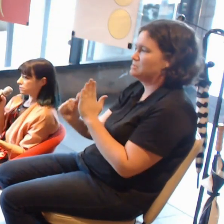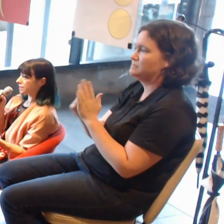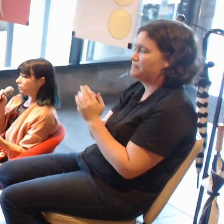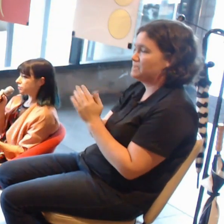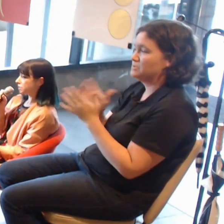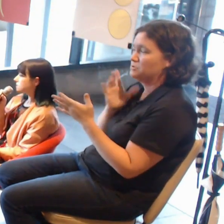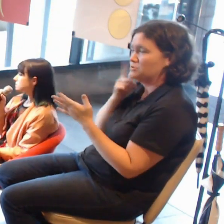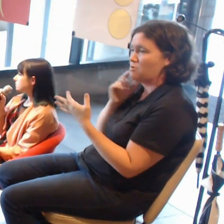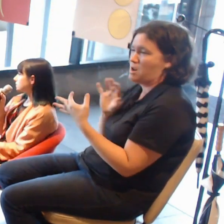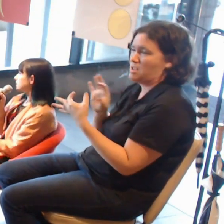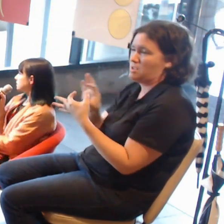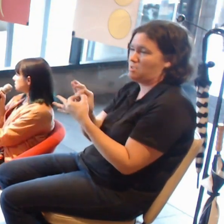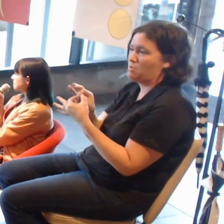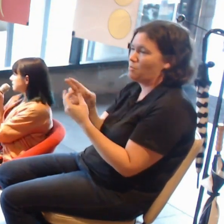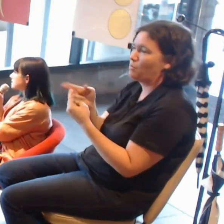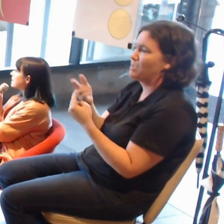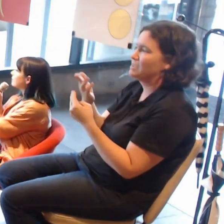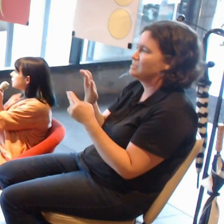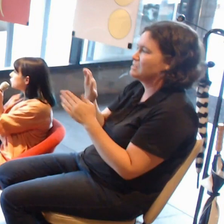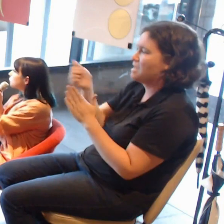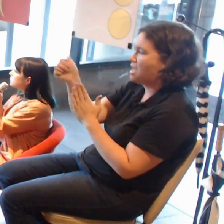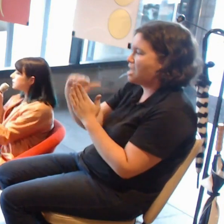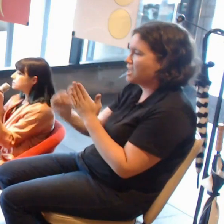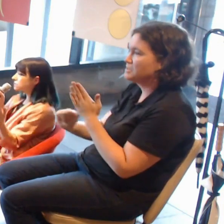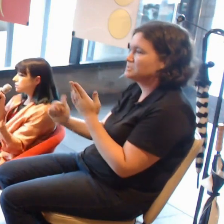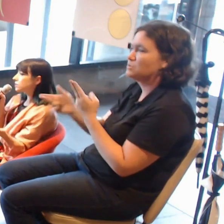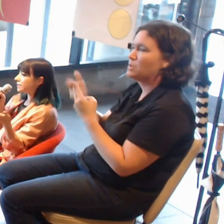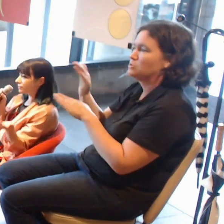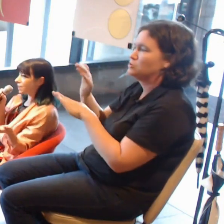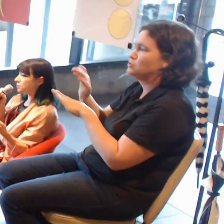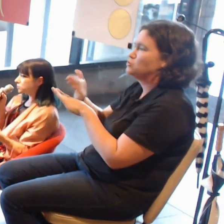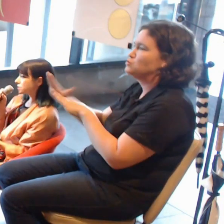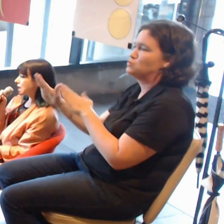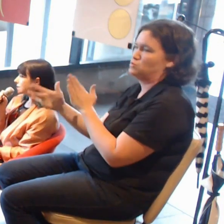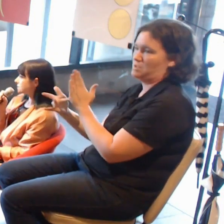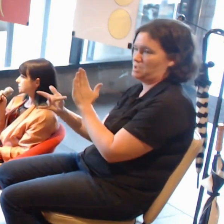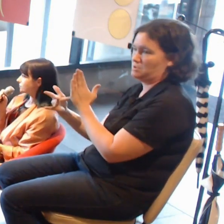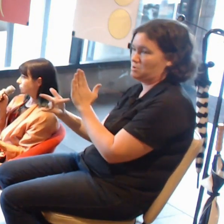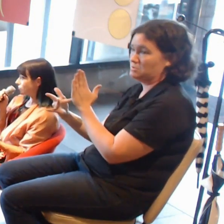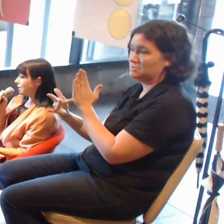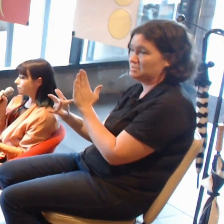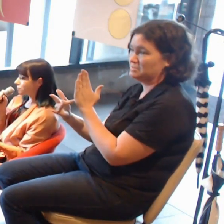not that this is necessarily new but it is newly available to artists for creative purposes.